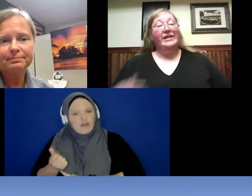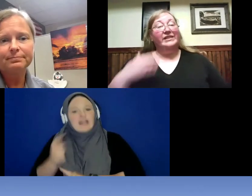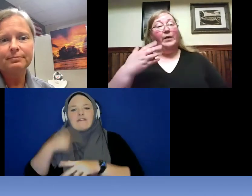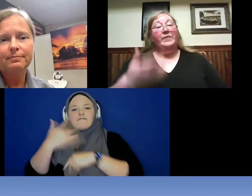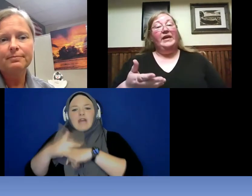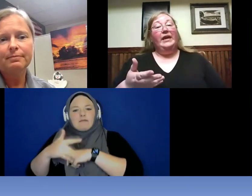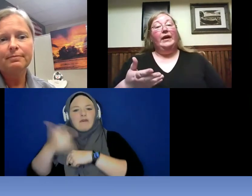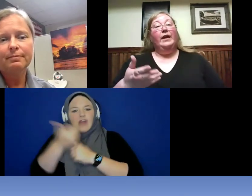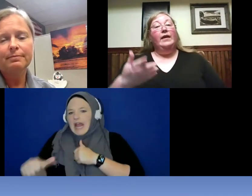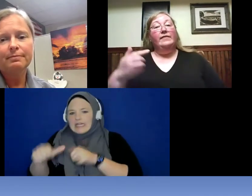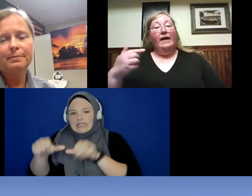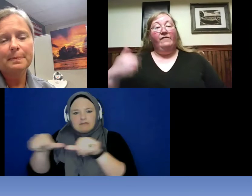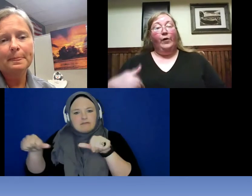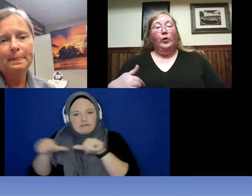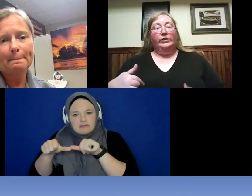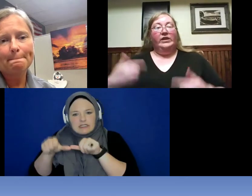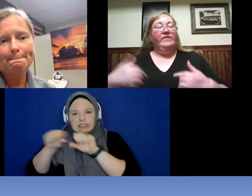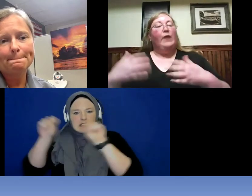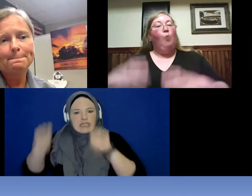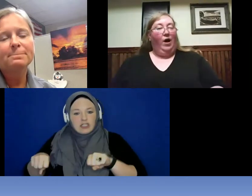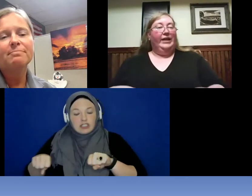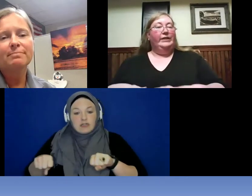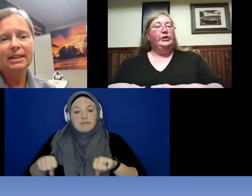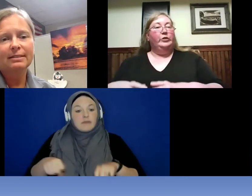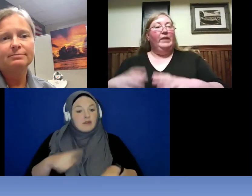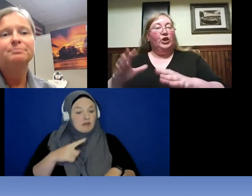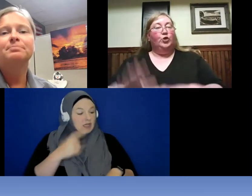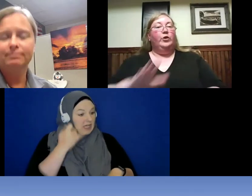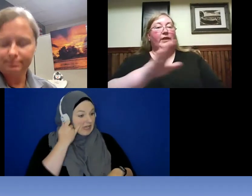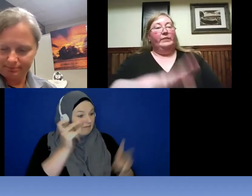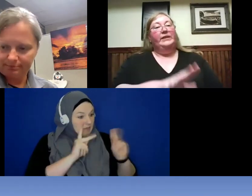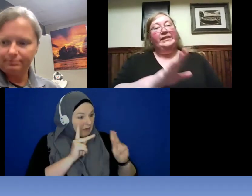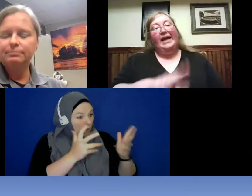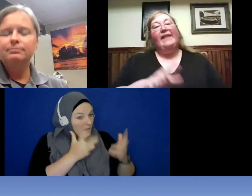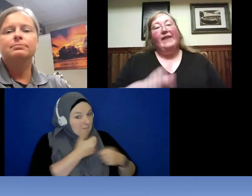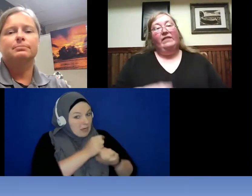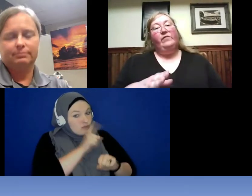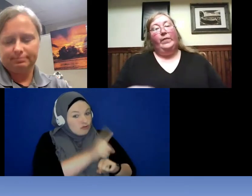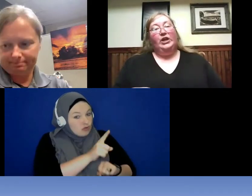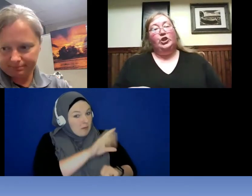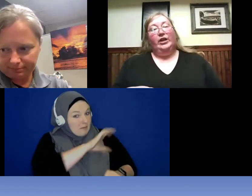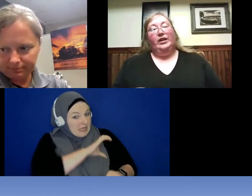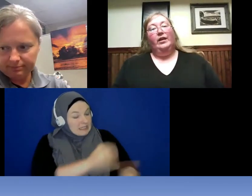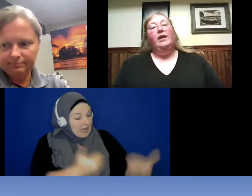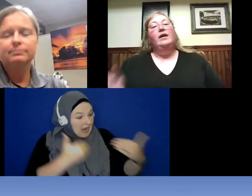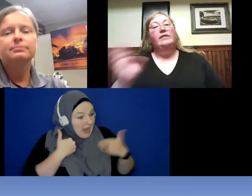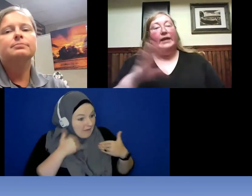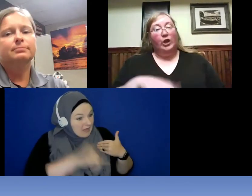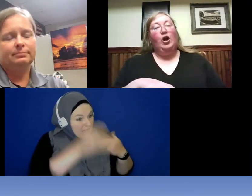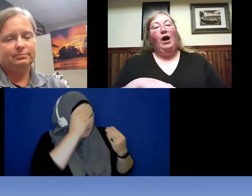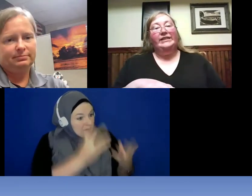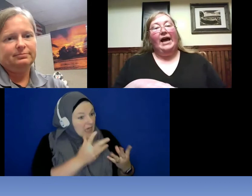, that's something that folks, if they wanted to make sure that the police had that information, they could contact